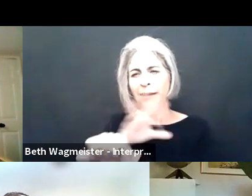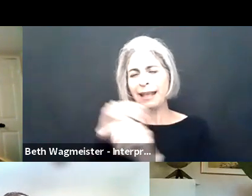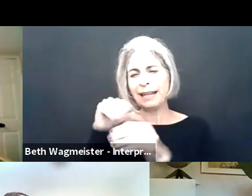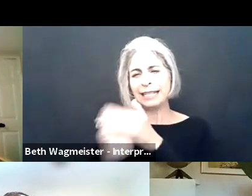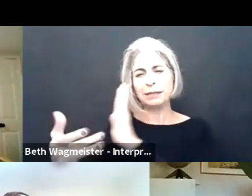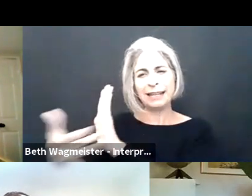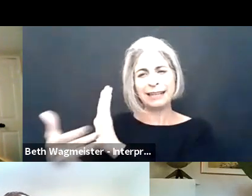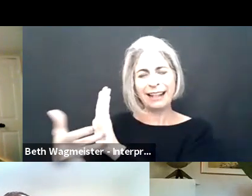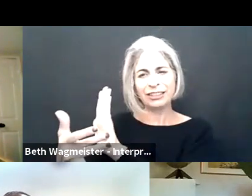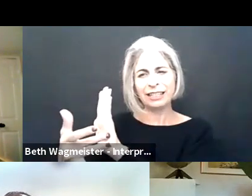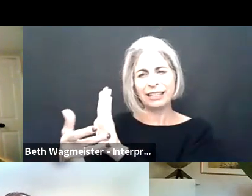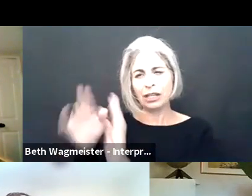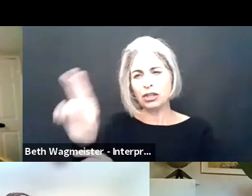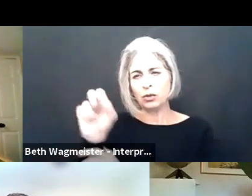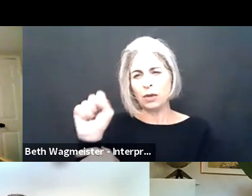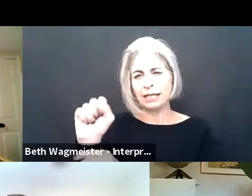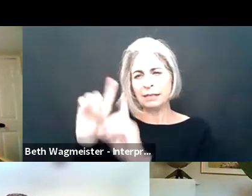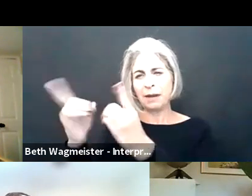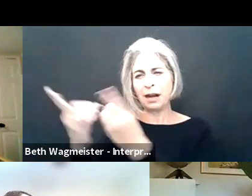Codirector at the partnership Partnership on Employment and accessible